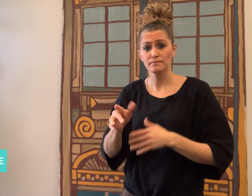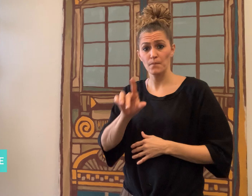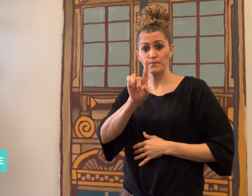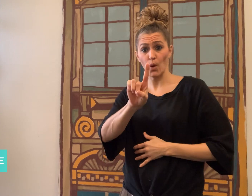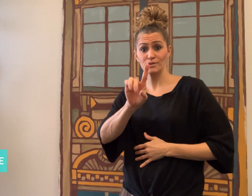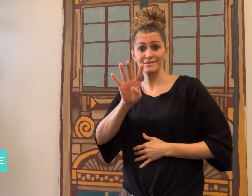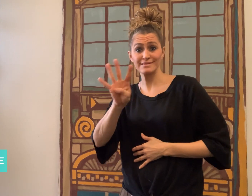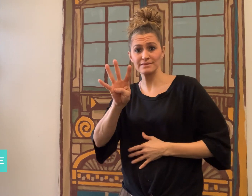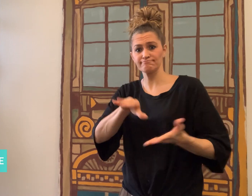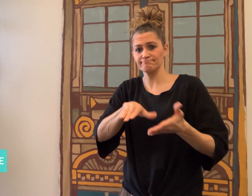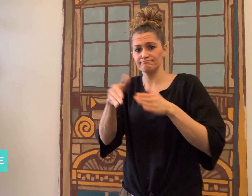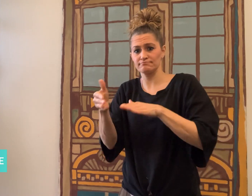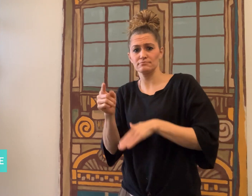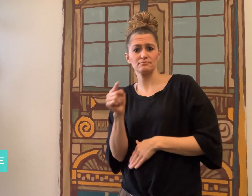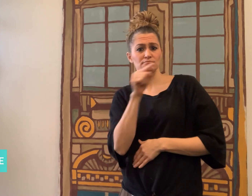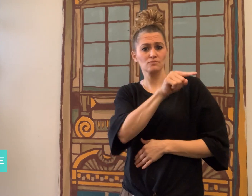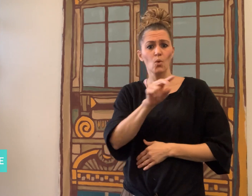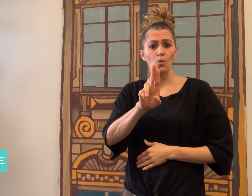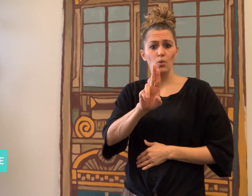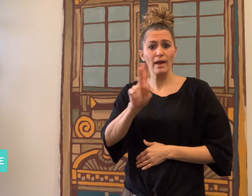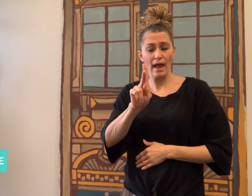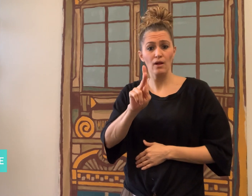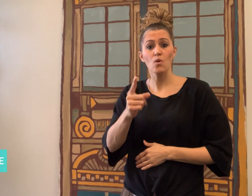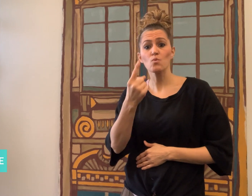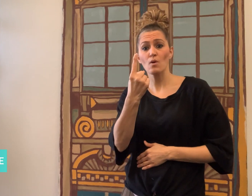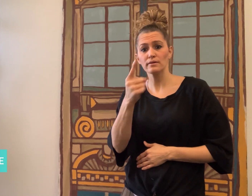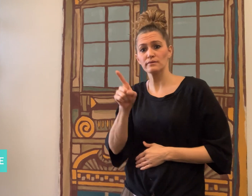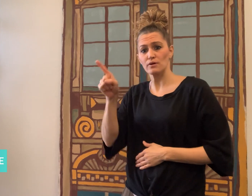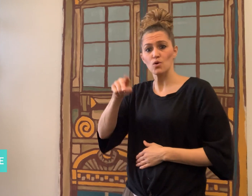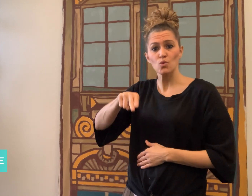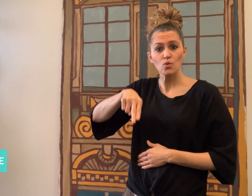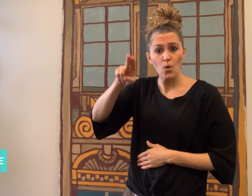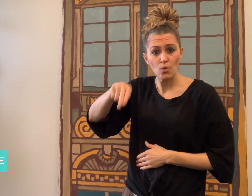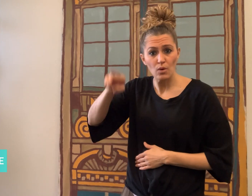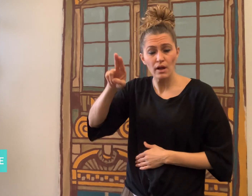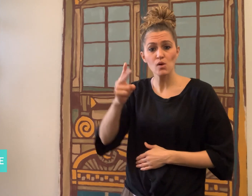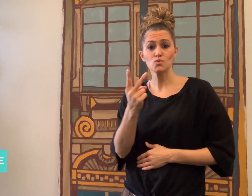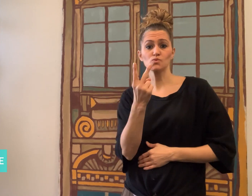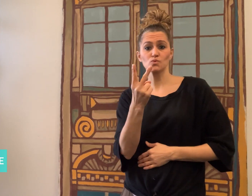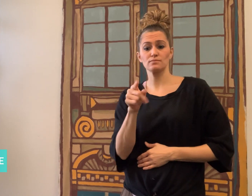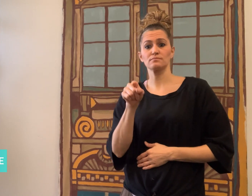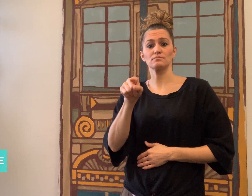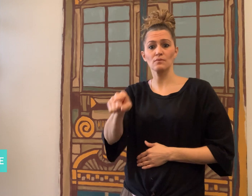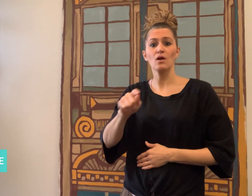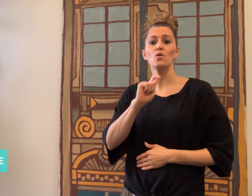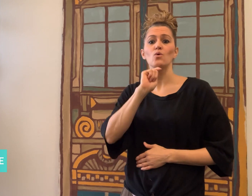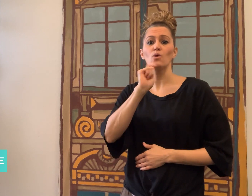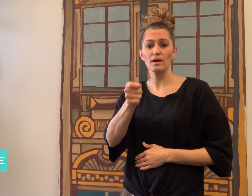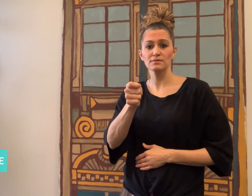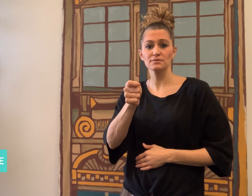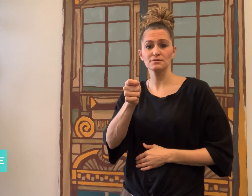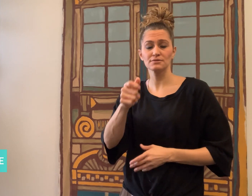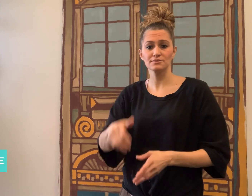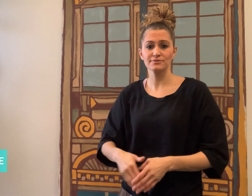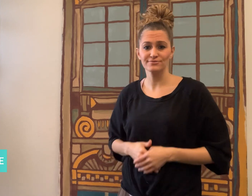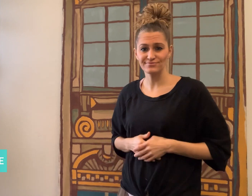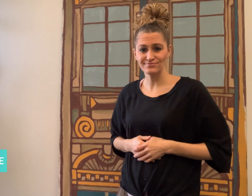14 in the UK, 1 in Norway, and 2 in Hungary.